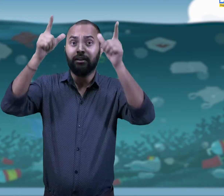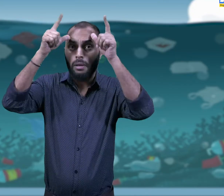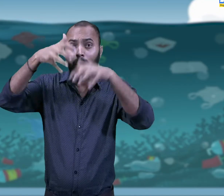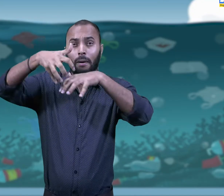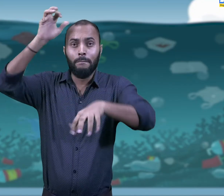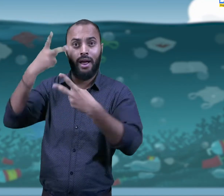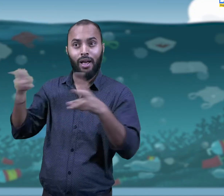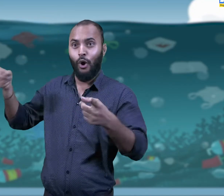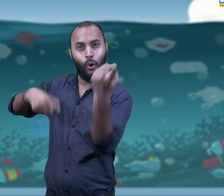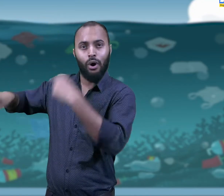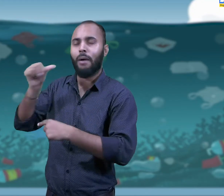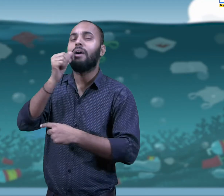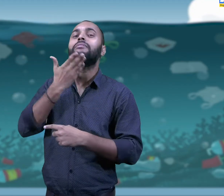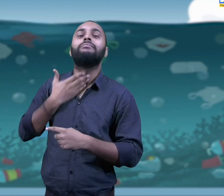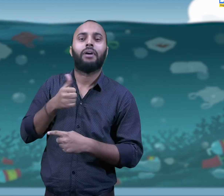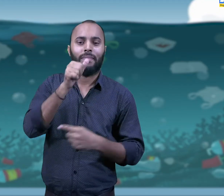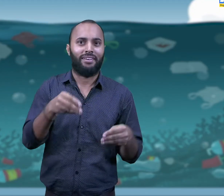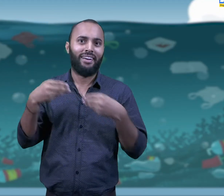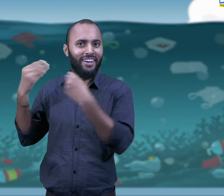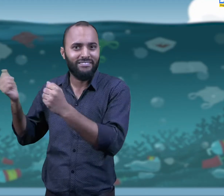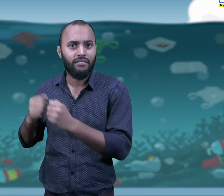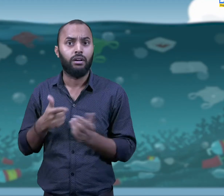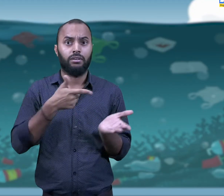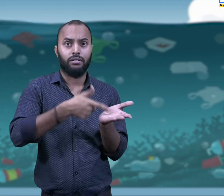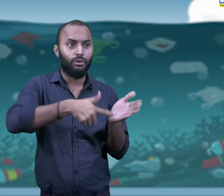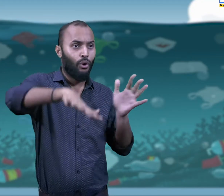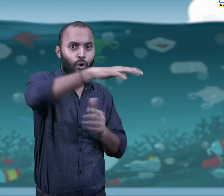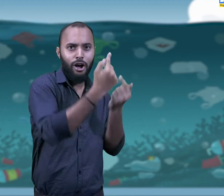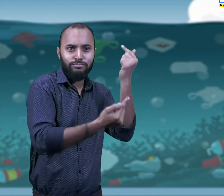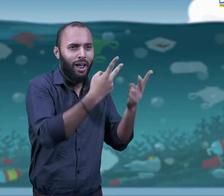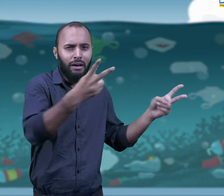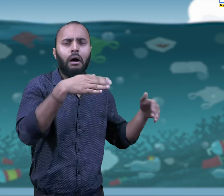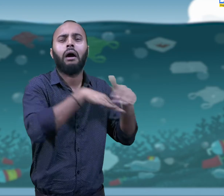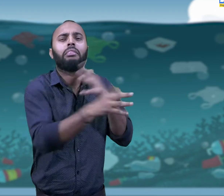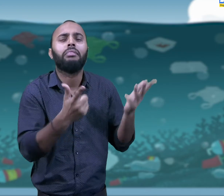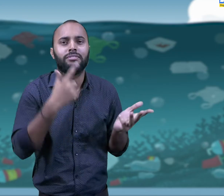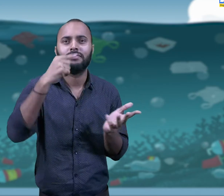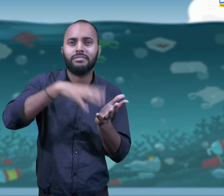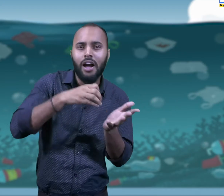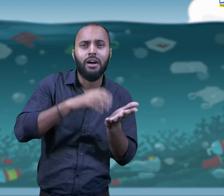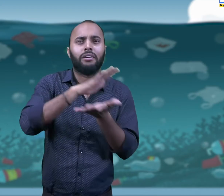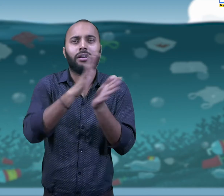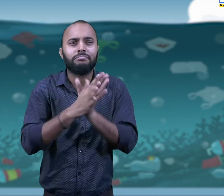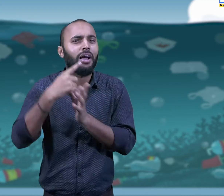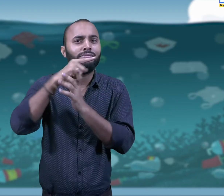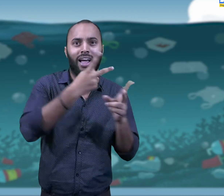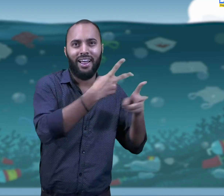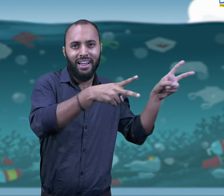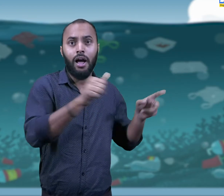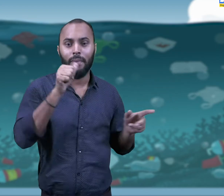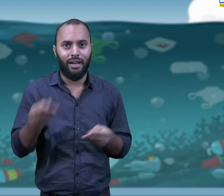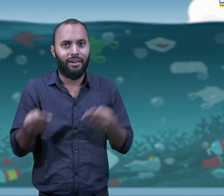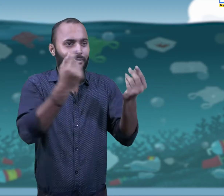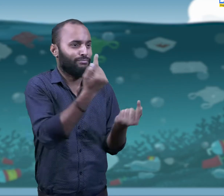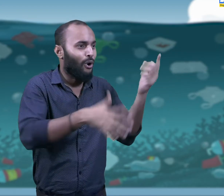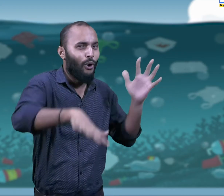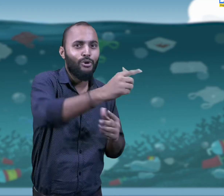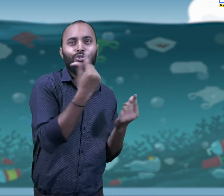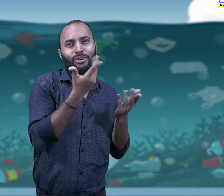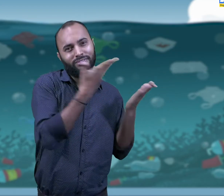to quench the thirst of animals and production of crops.